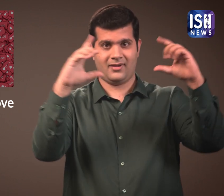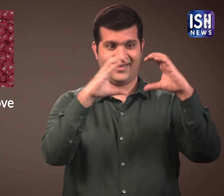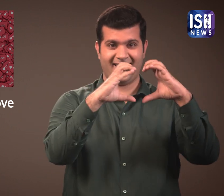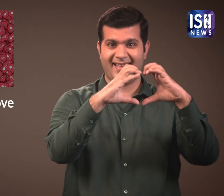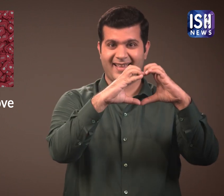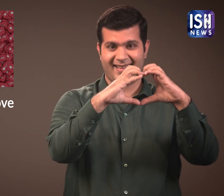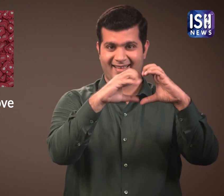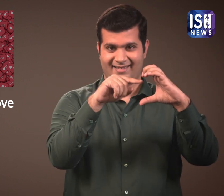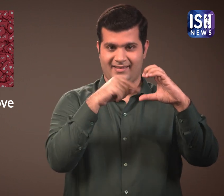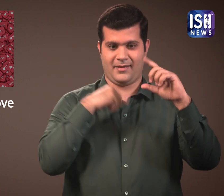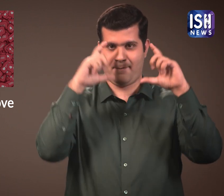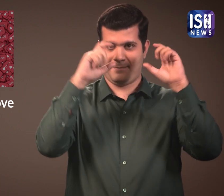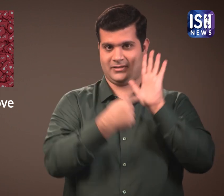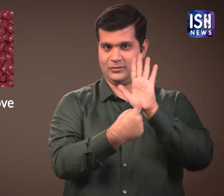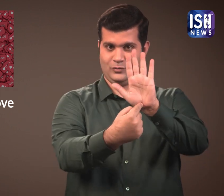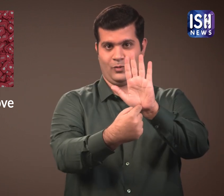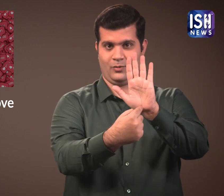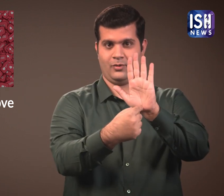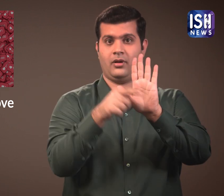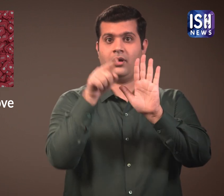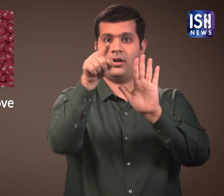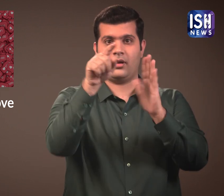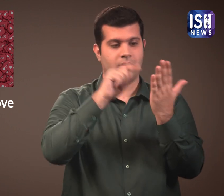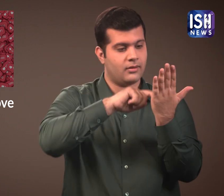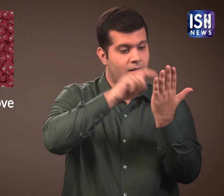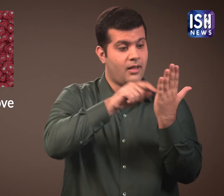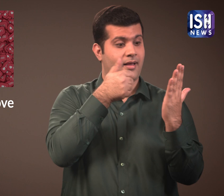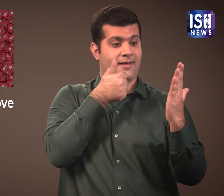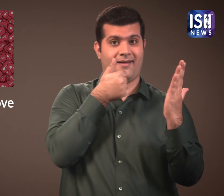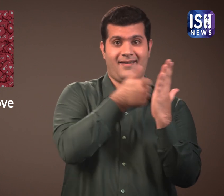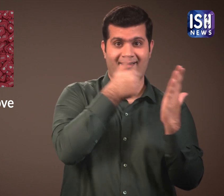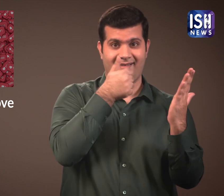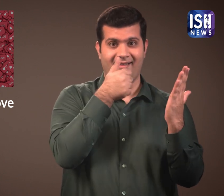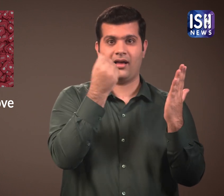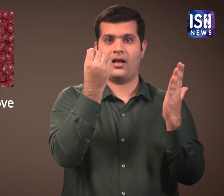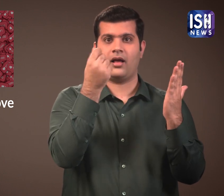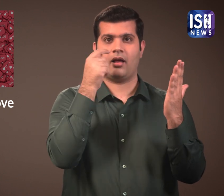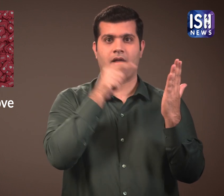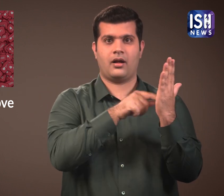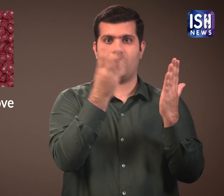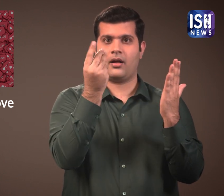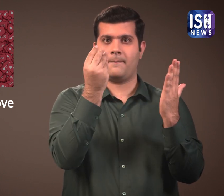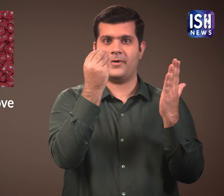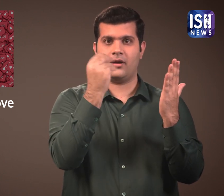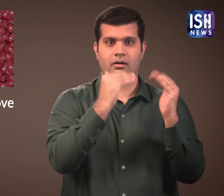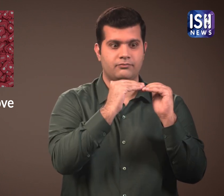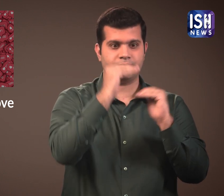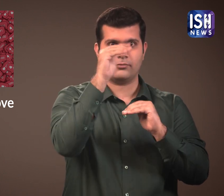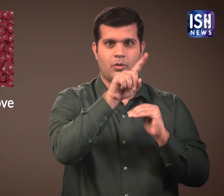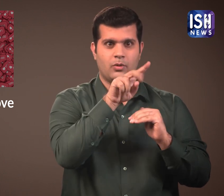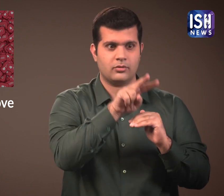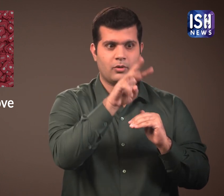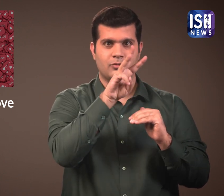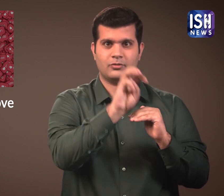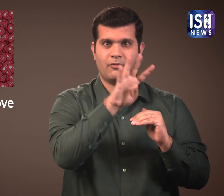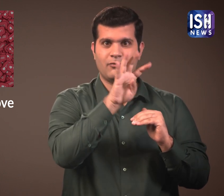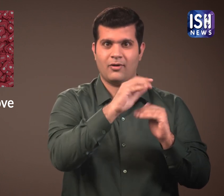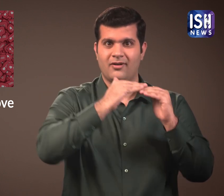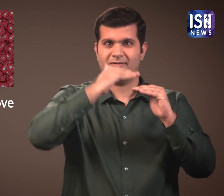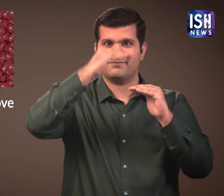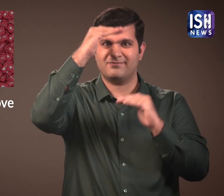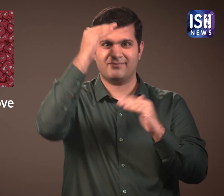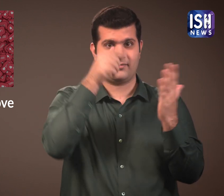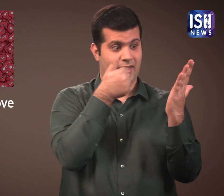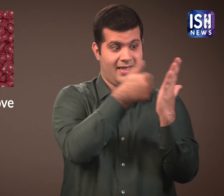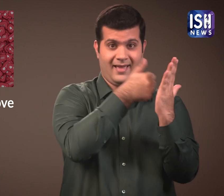the heart icon is visible. When people Like your pictures, the number of likes are displayed.